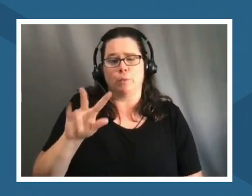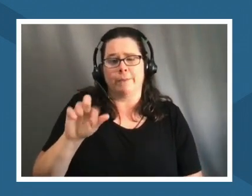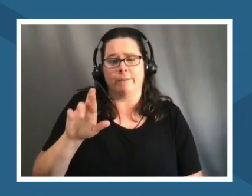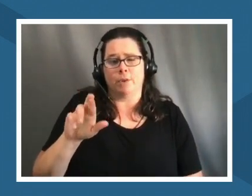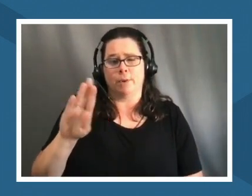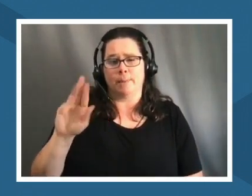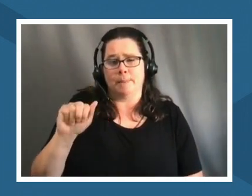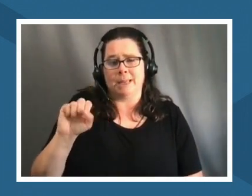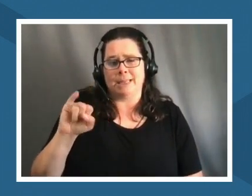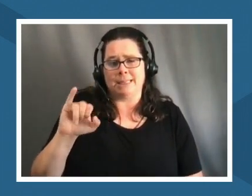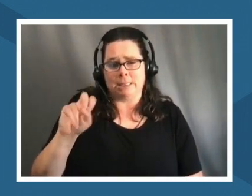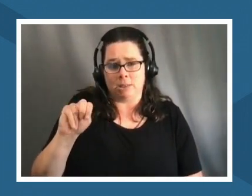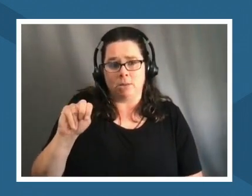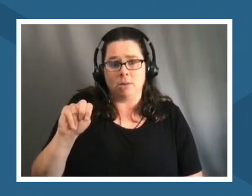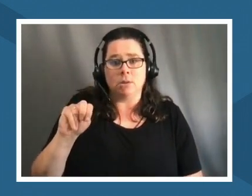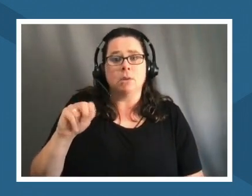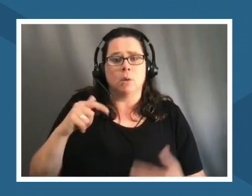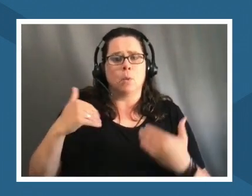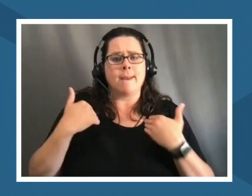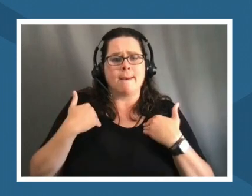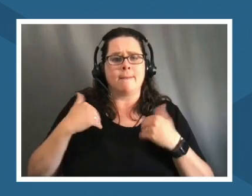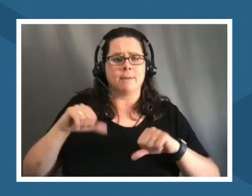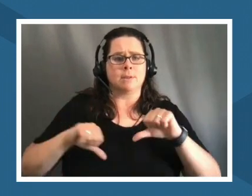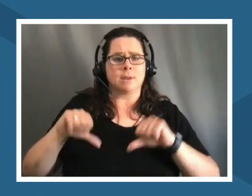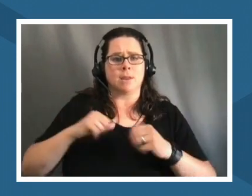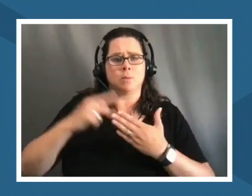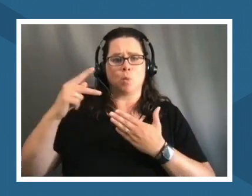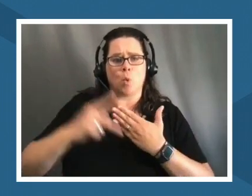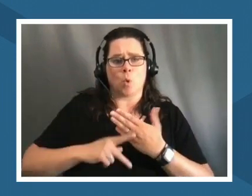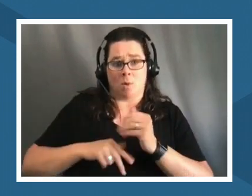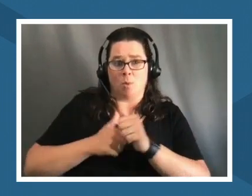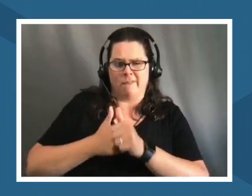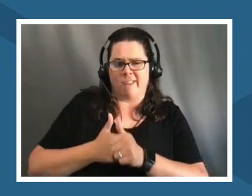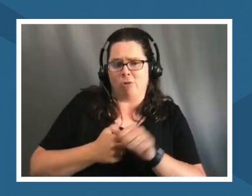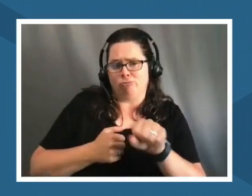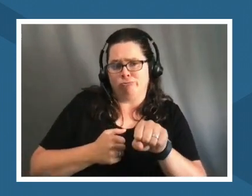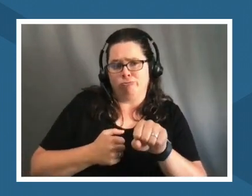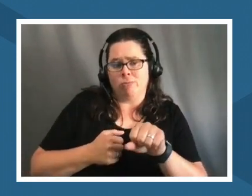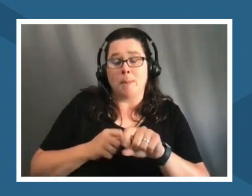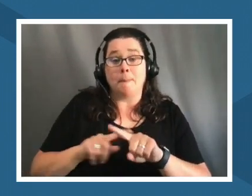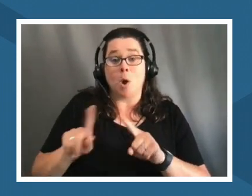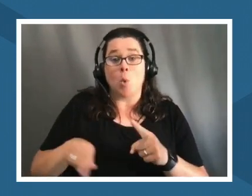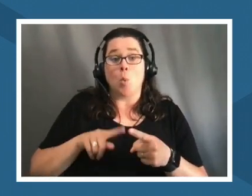program a science program that we follow however